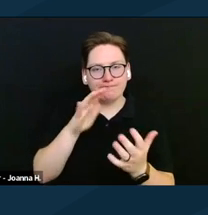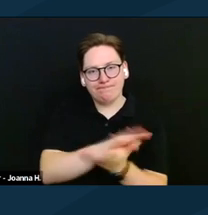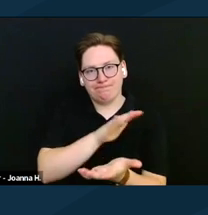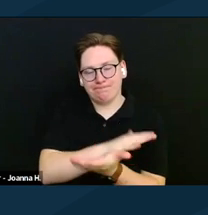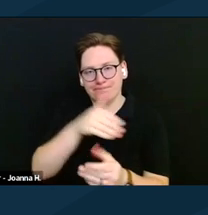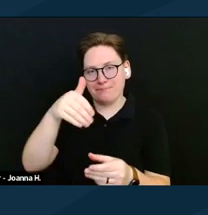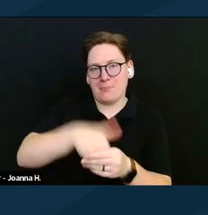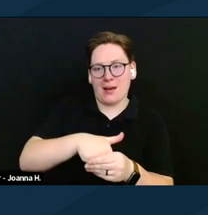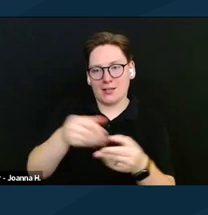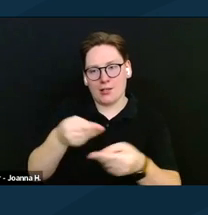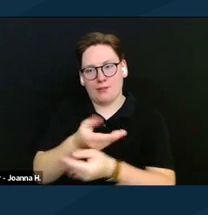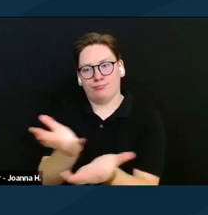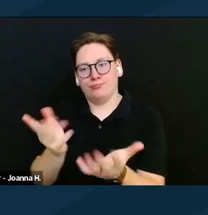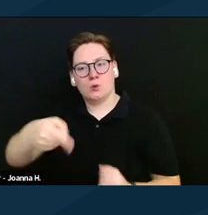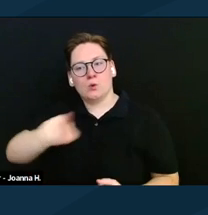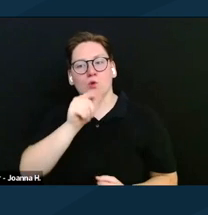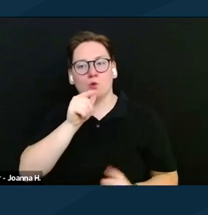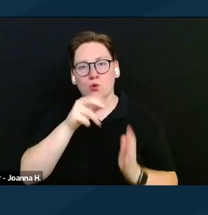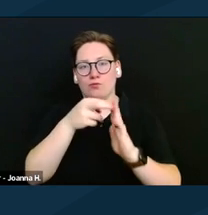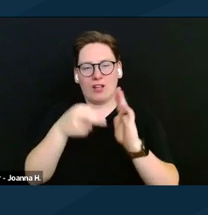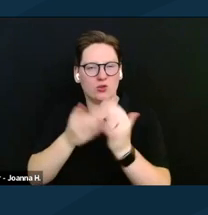to people who have been registered by email.